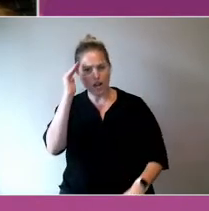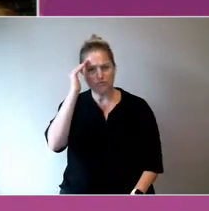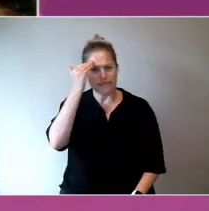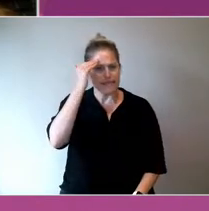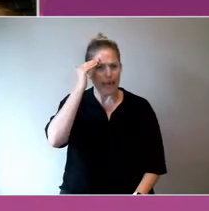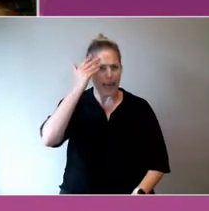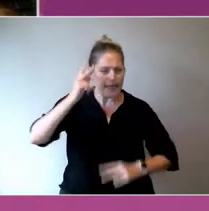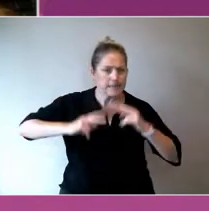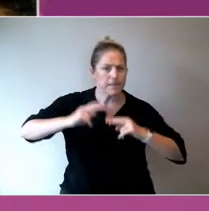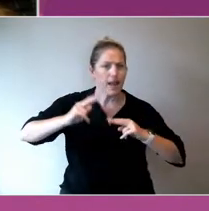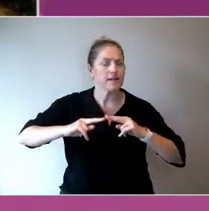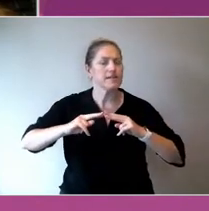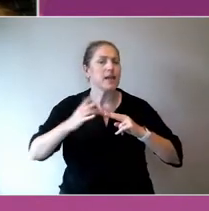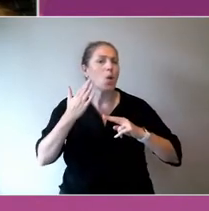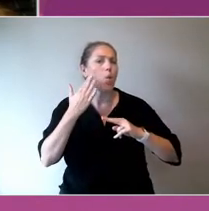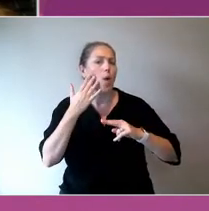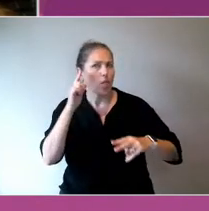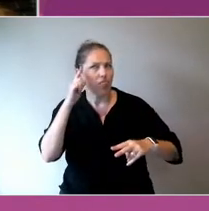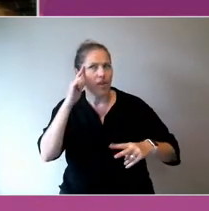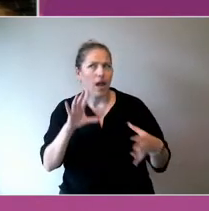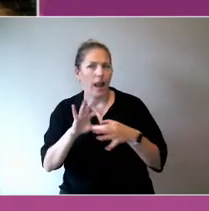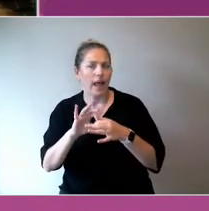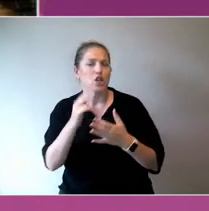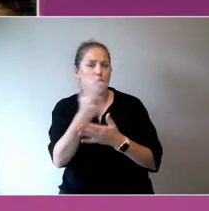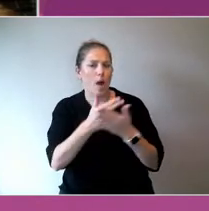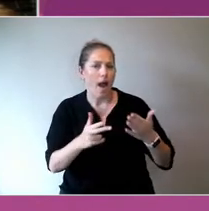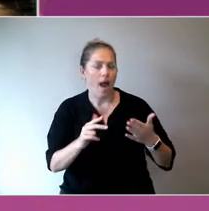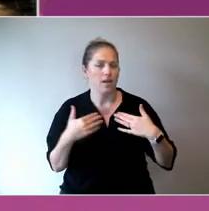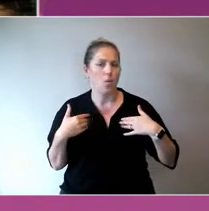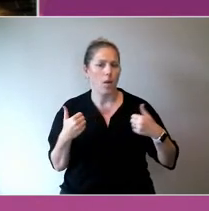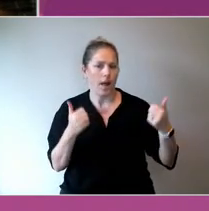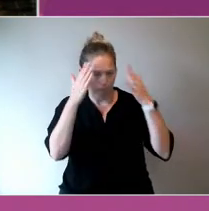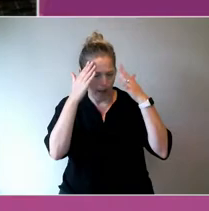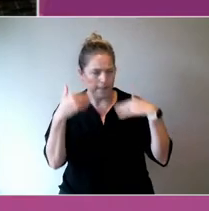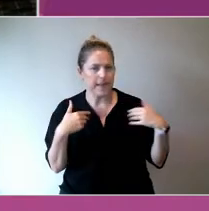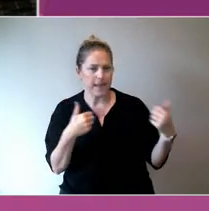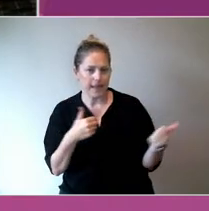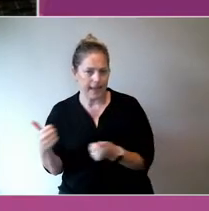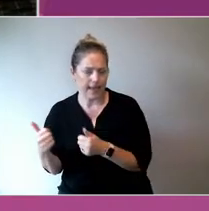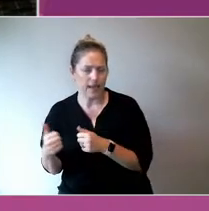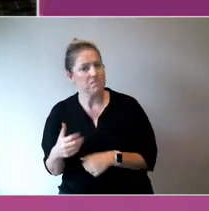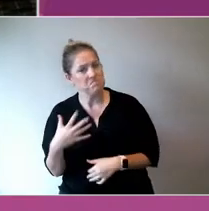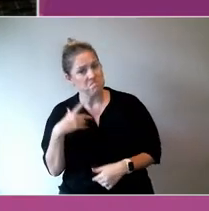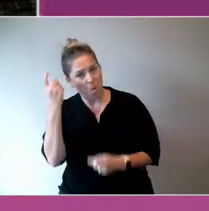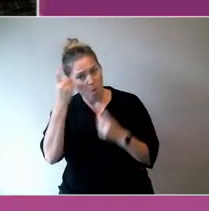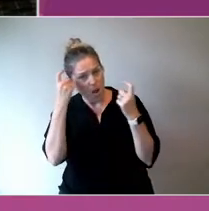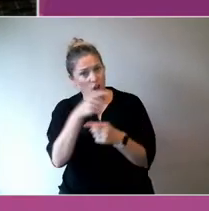wellbeing. And just to see if the panel had any comments about, given the increasing frequency, intensity